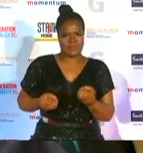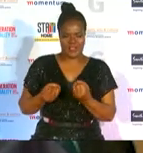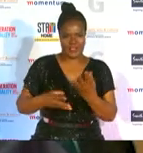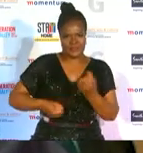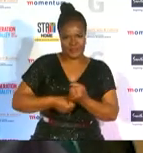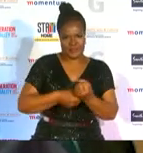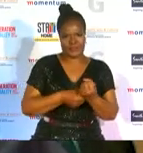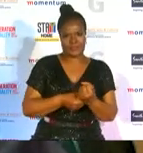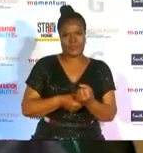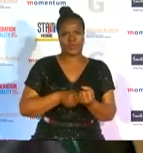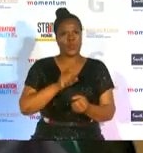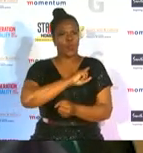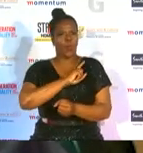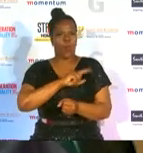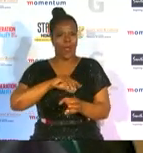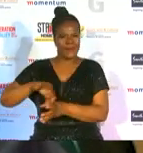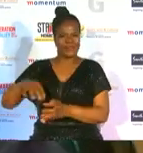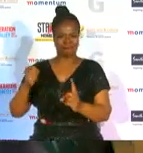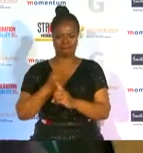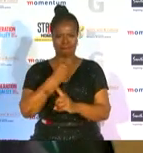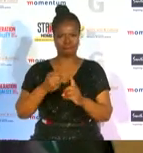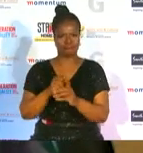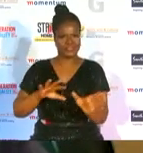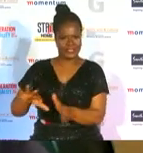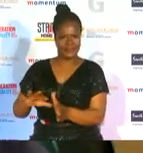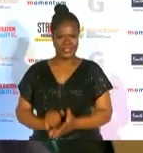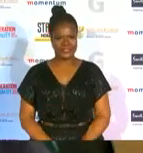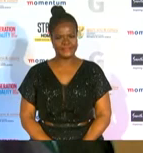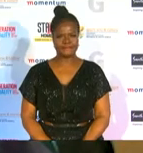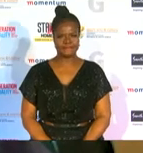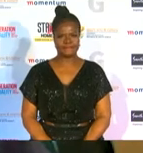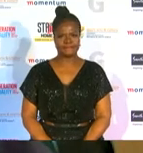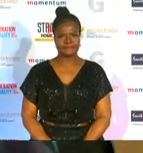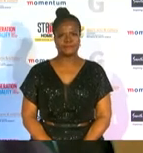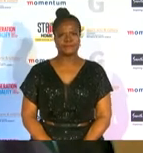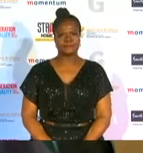eliminate violence against girls and women sport achievers